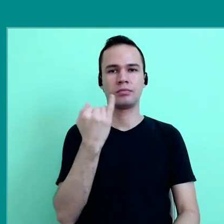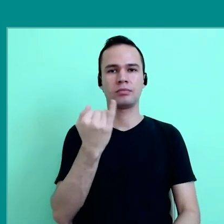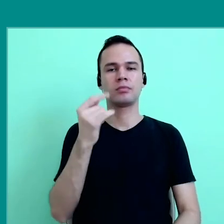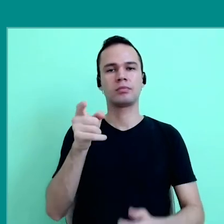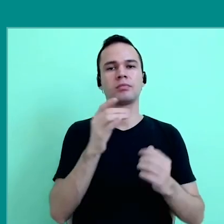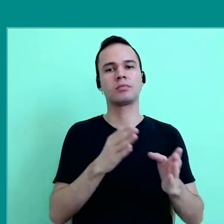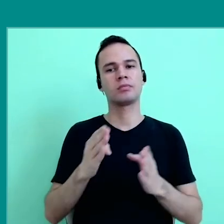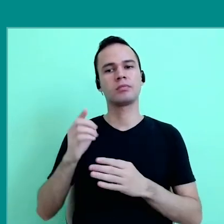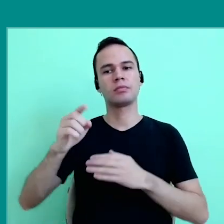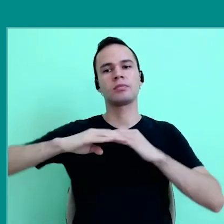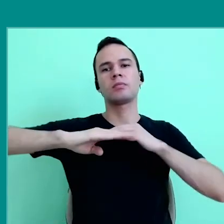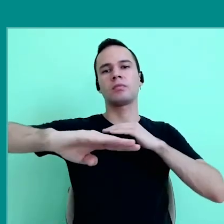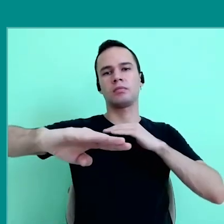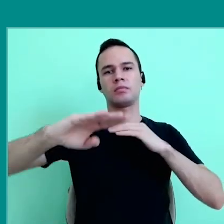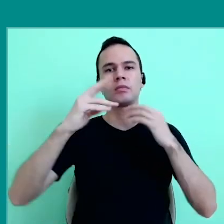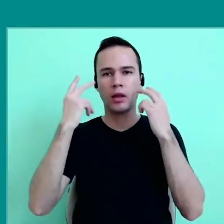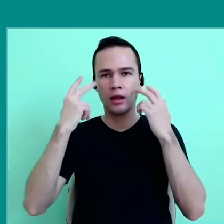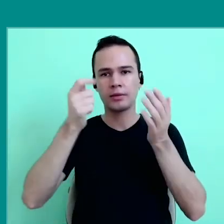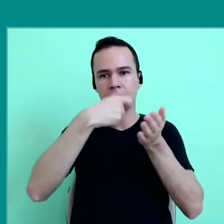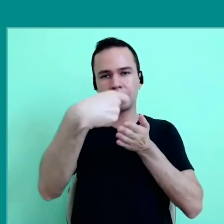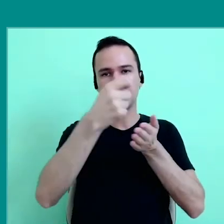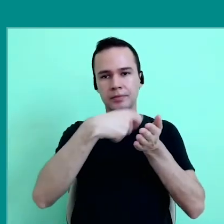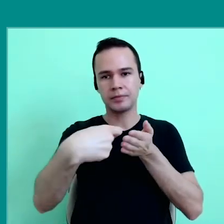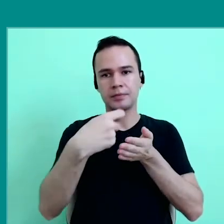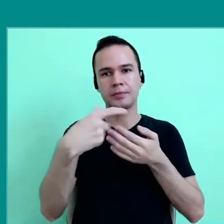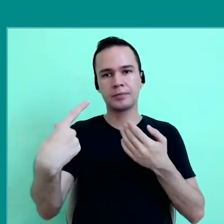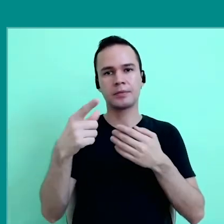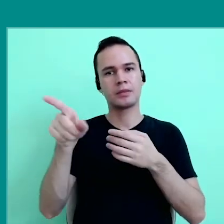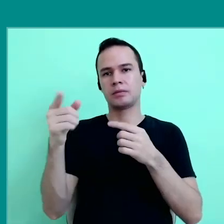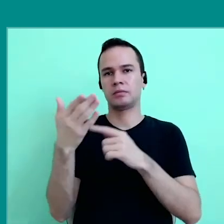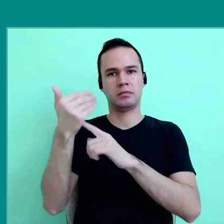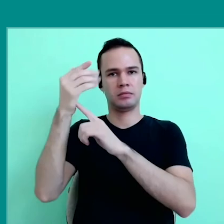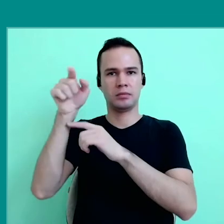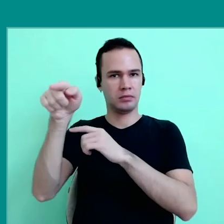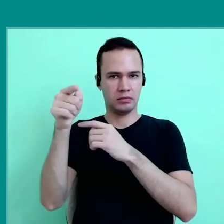And organized a common base for writing, so far from a passive technology,